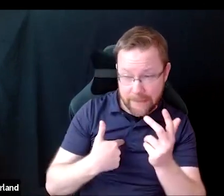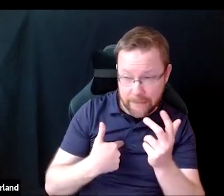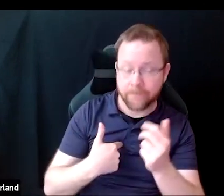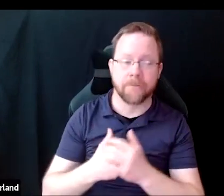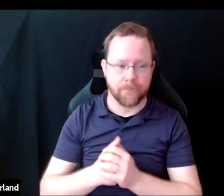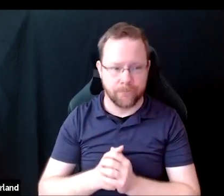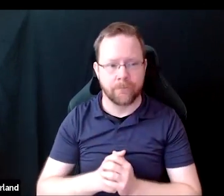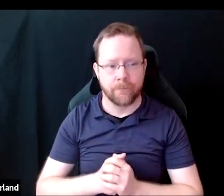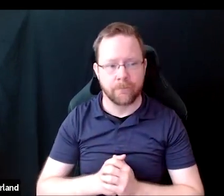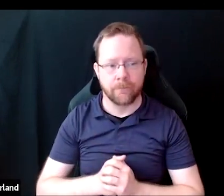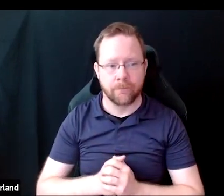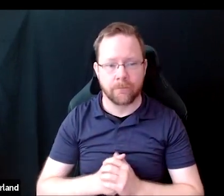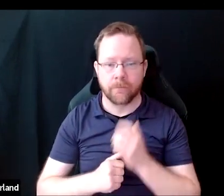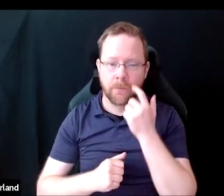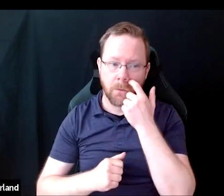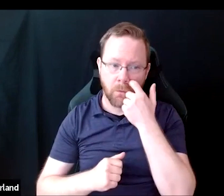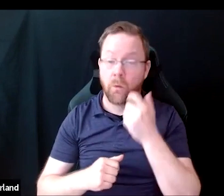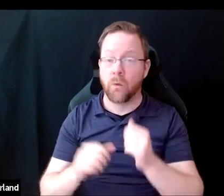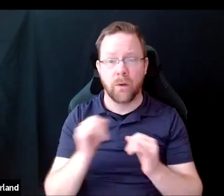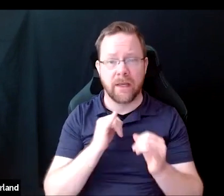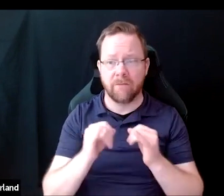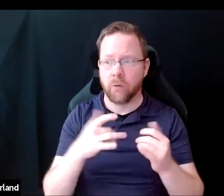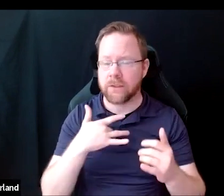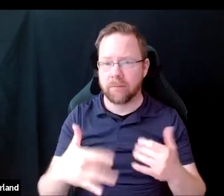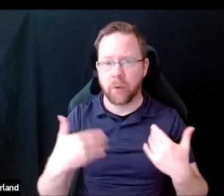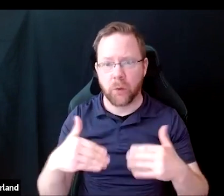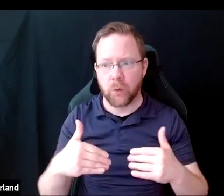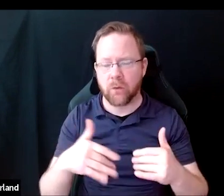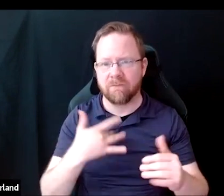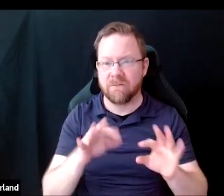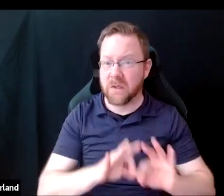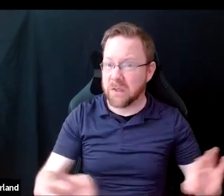In the high-stakes setting of an interview, people may hesitate to raise concerns